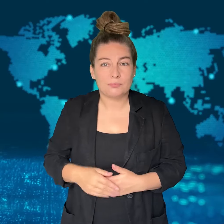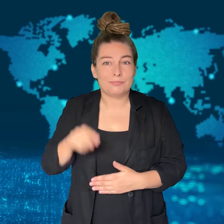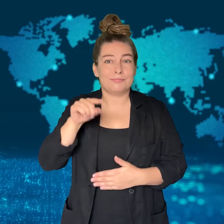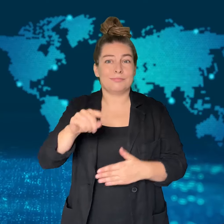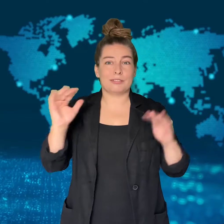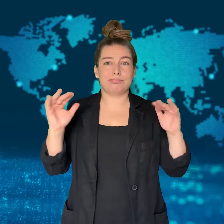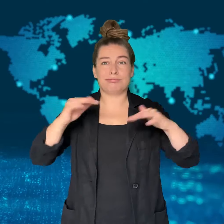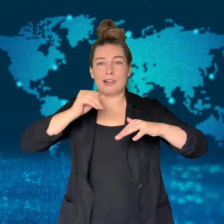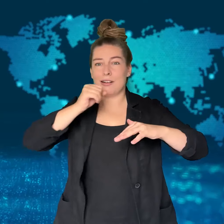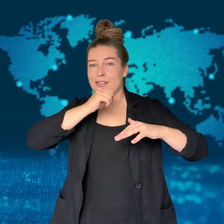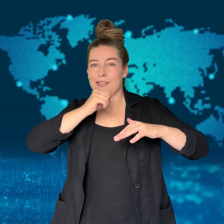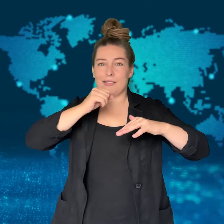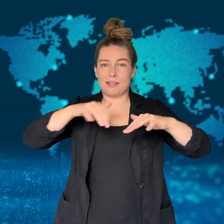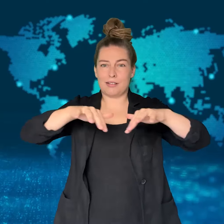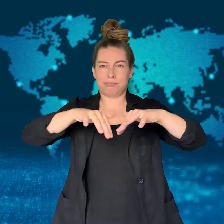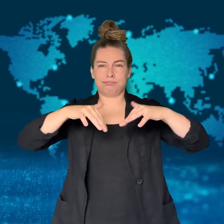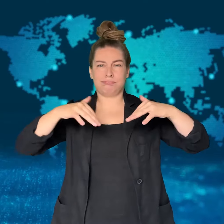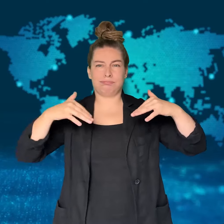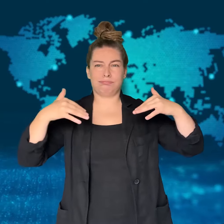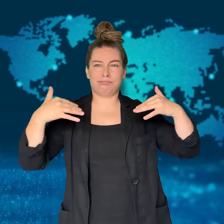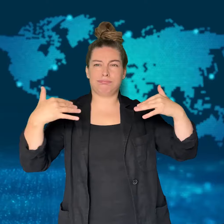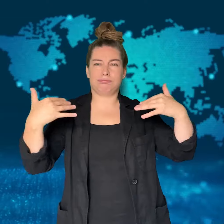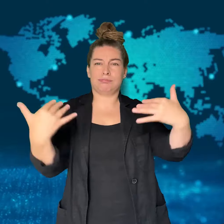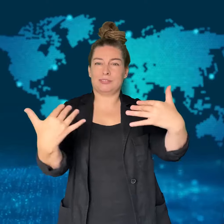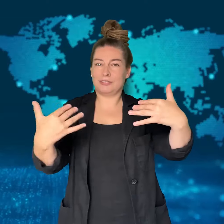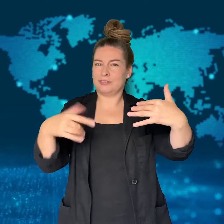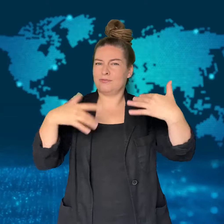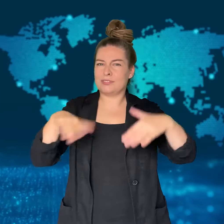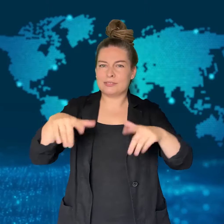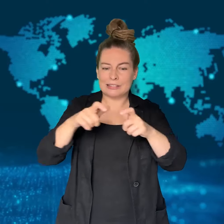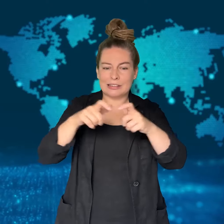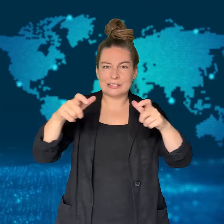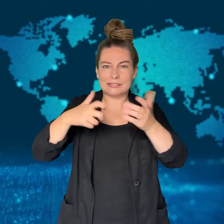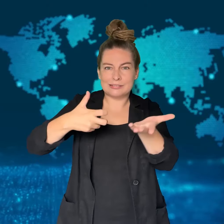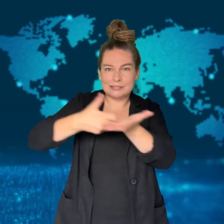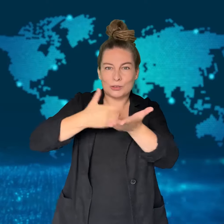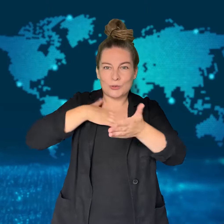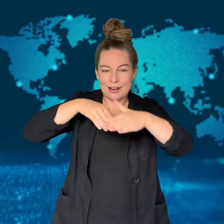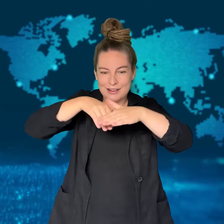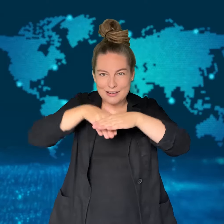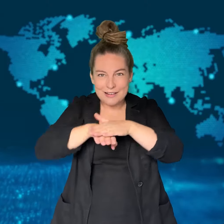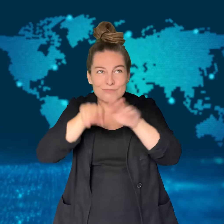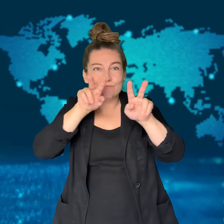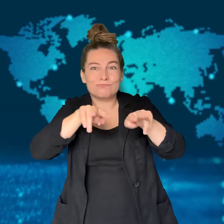The Vienna stadium had been sold out for the concerts.